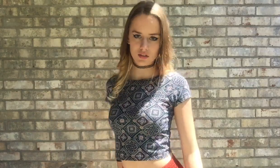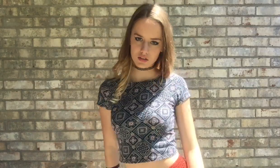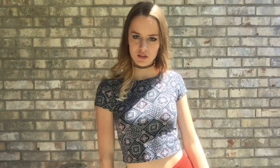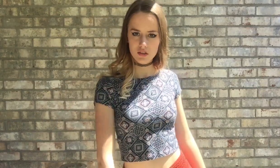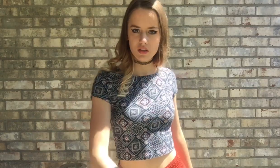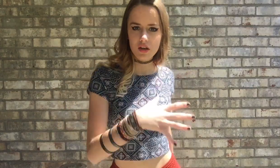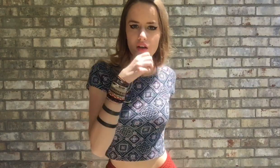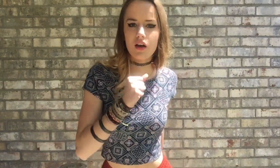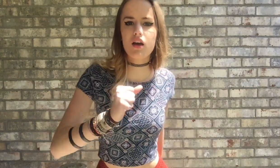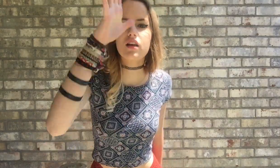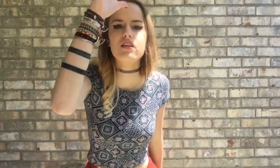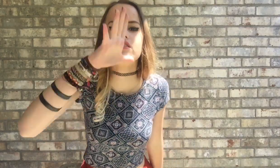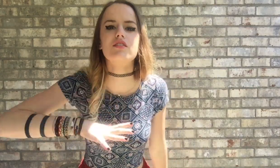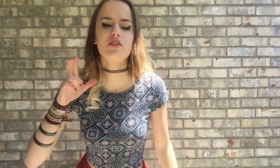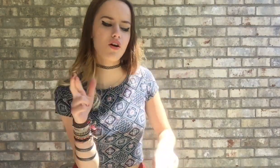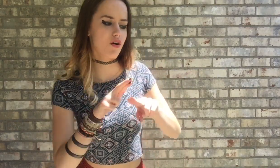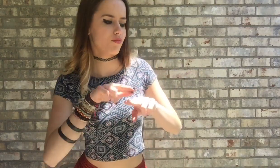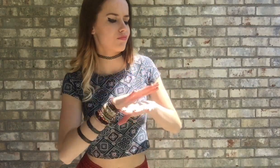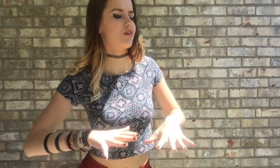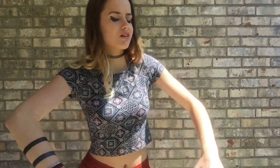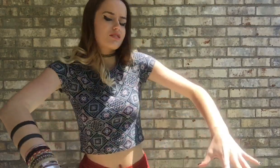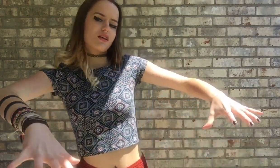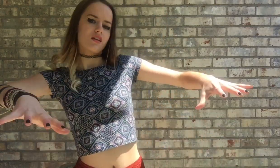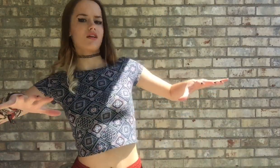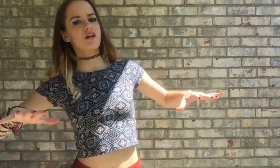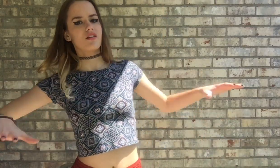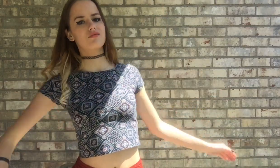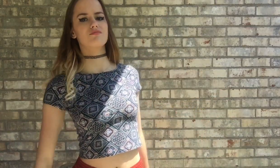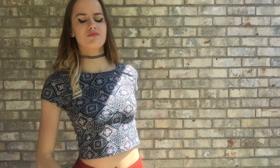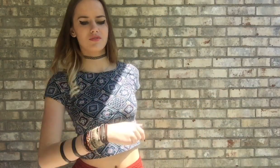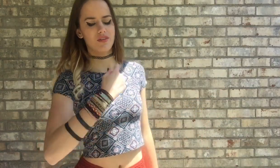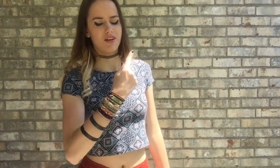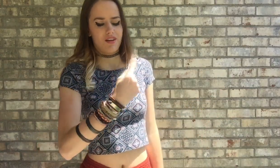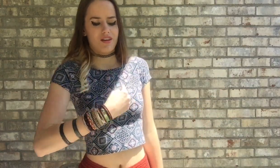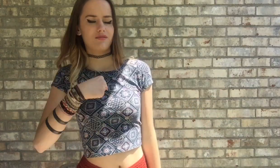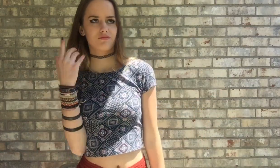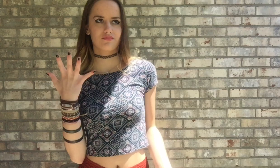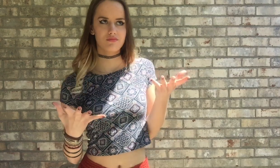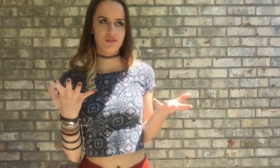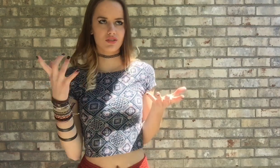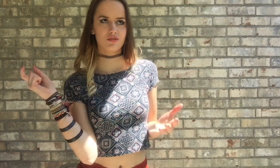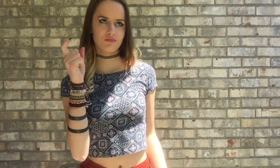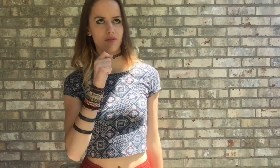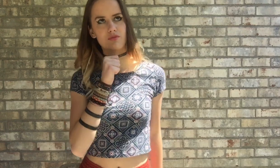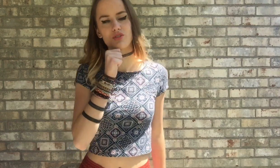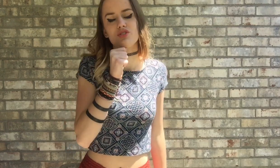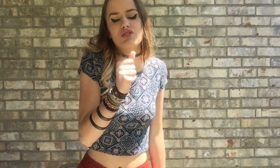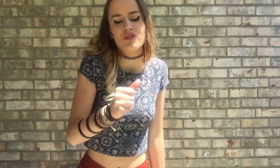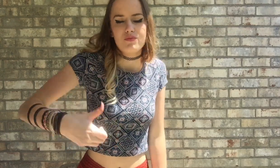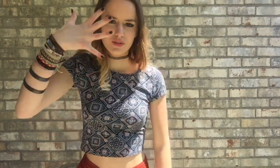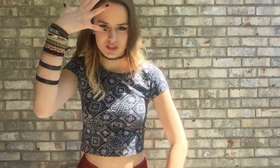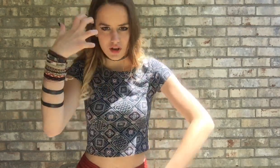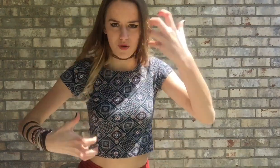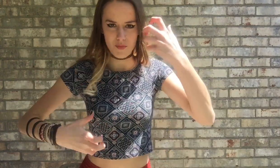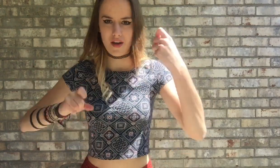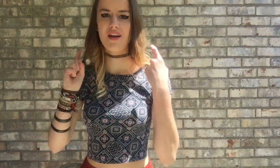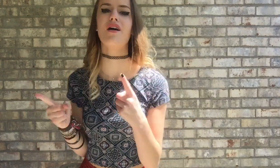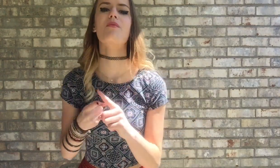And there's an old man sitting on the throne that's saying that I probably shouldn't be so mean